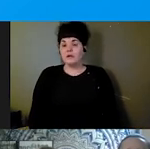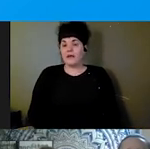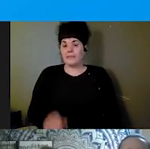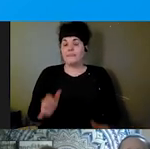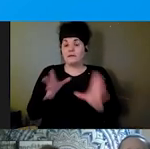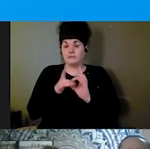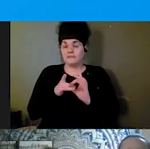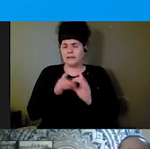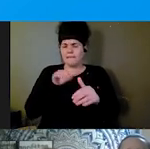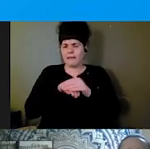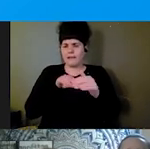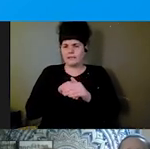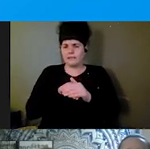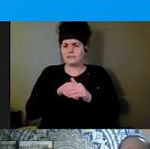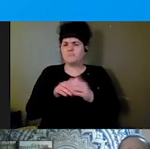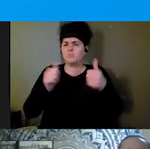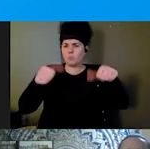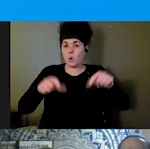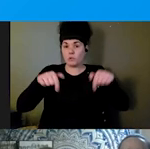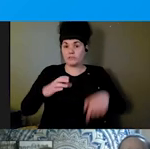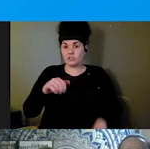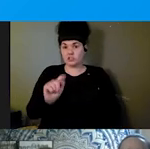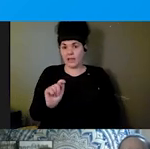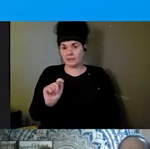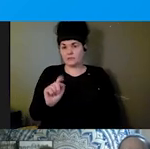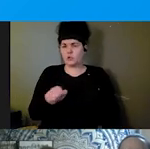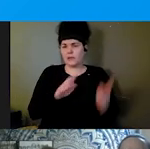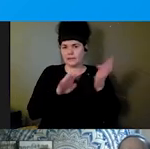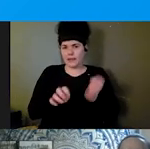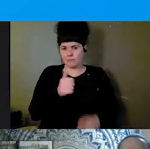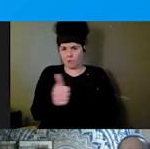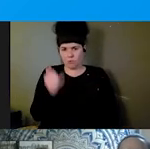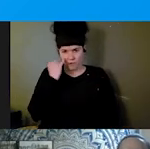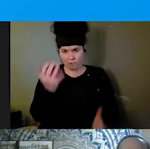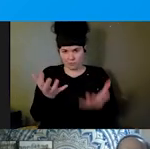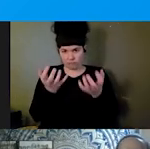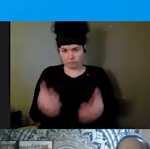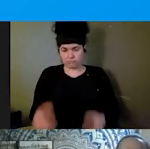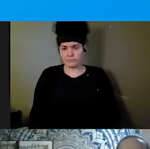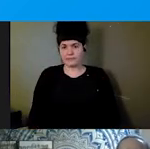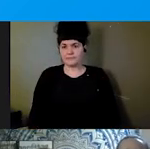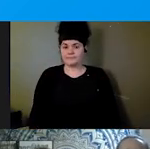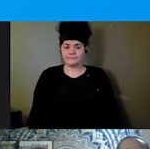Dropbox link to download for yourselves if folks need to or certainly afterwards. I want to note we will mention some